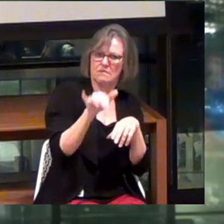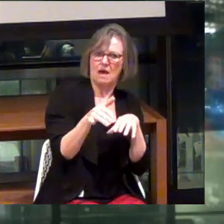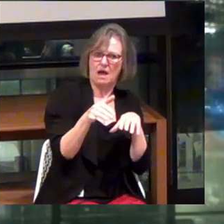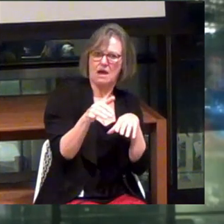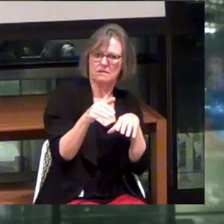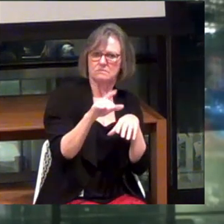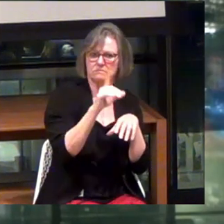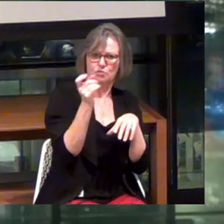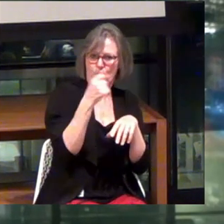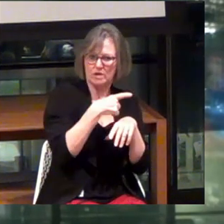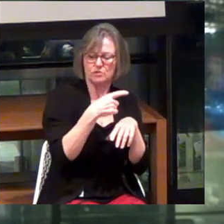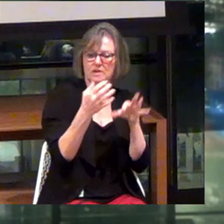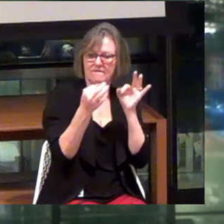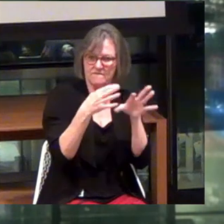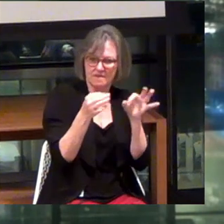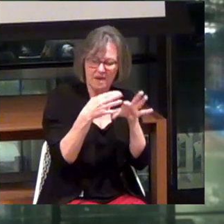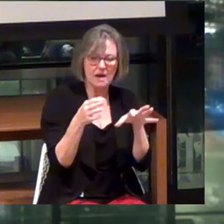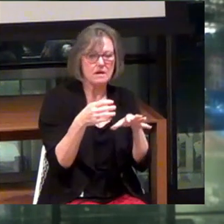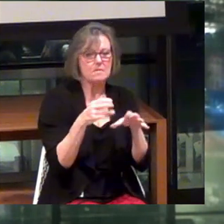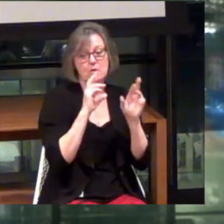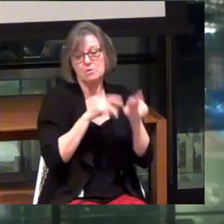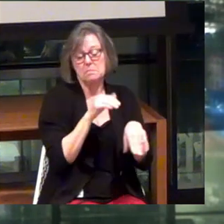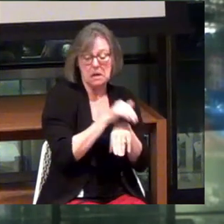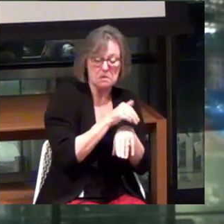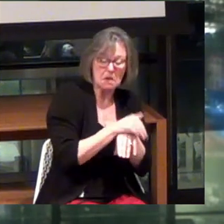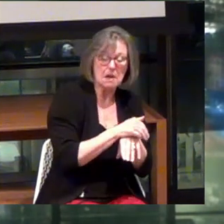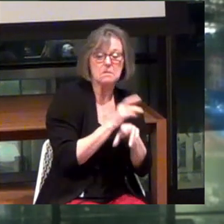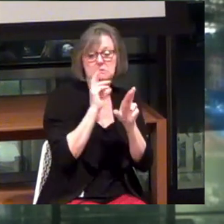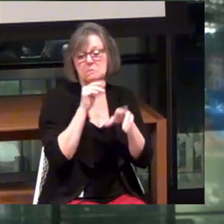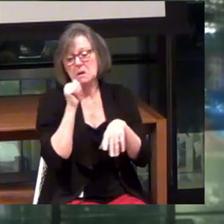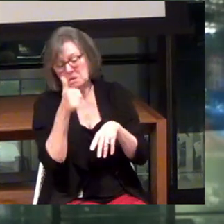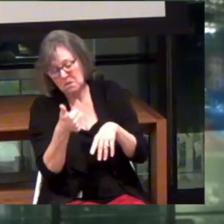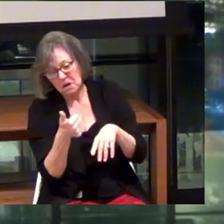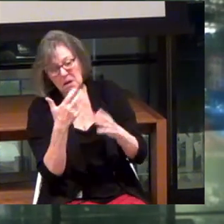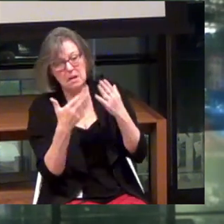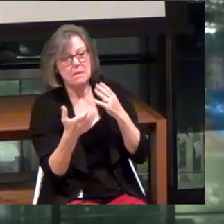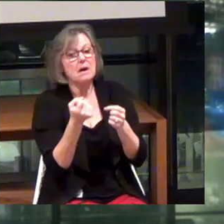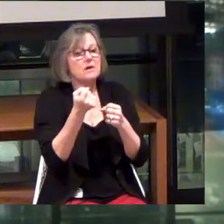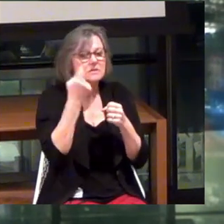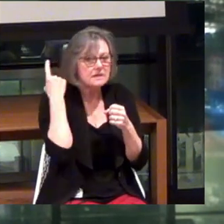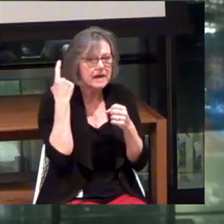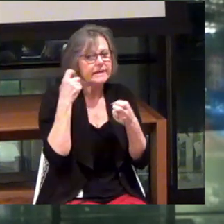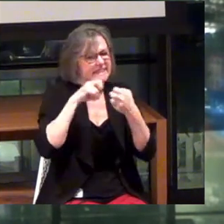And maybe we respond to it tonight. Maybe we respond to it tomorrow. Maybe we understand that there's an issue.